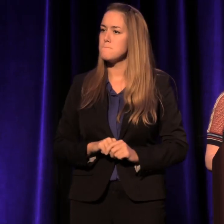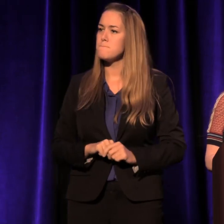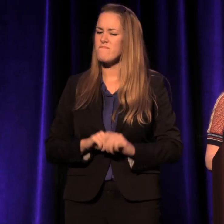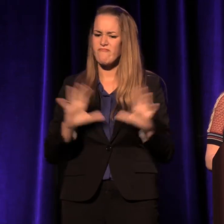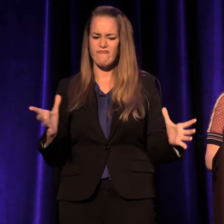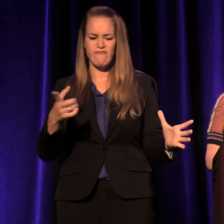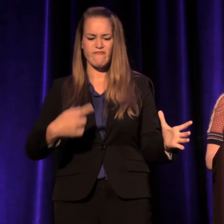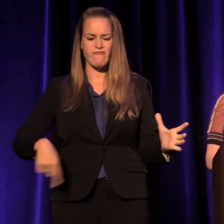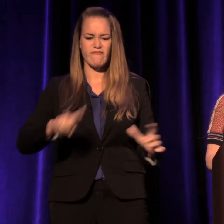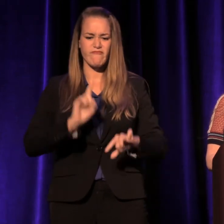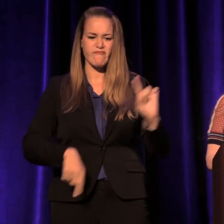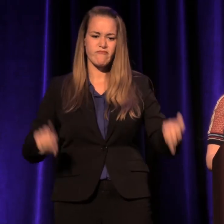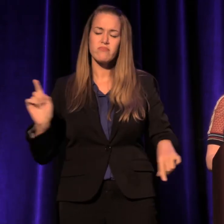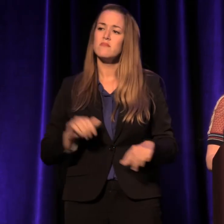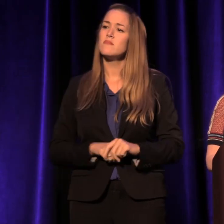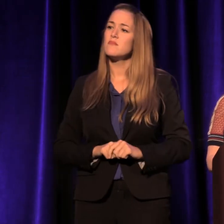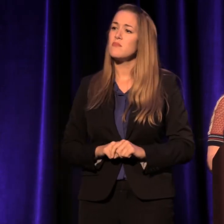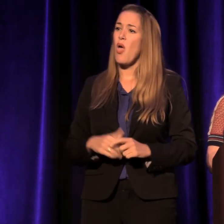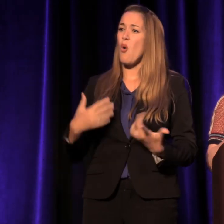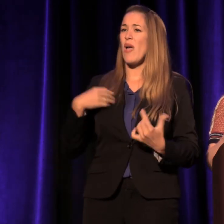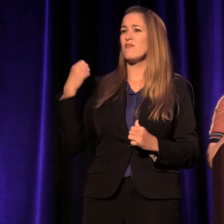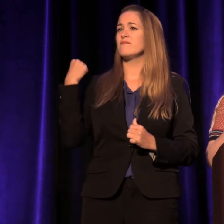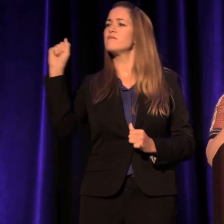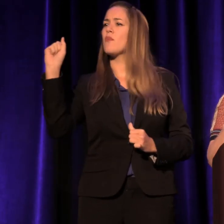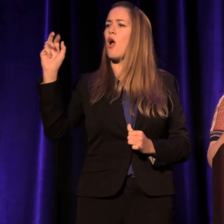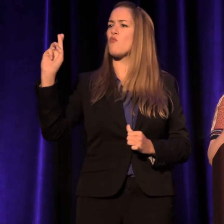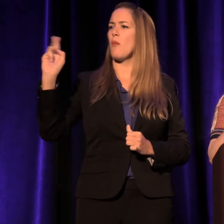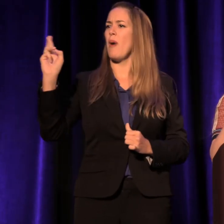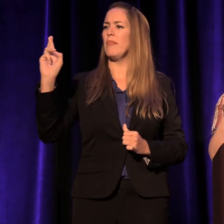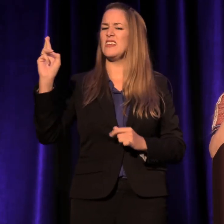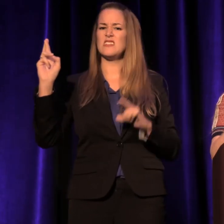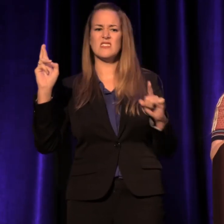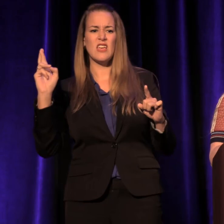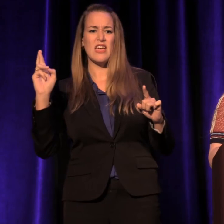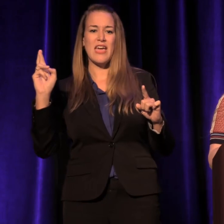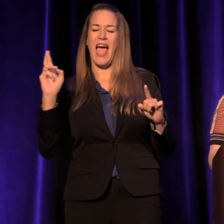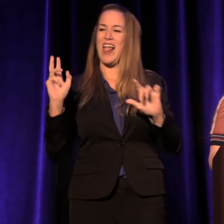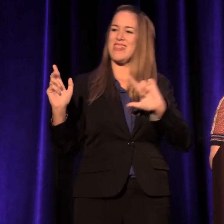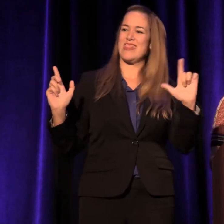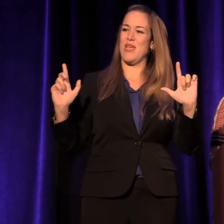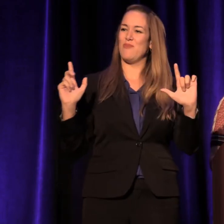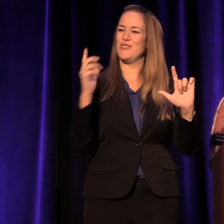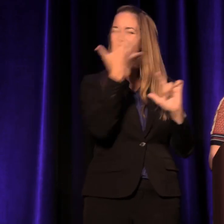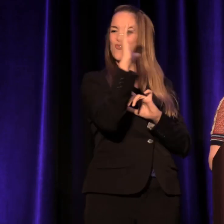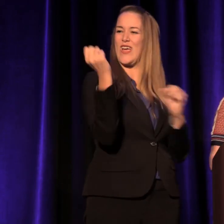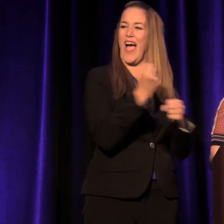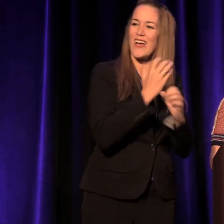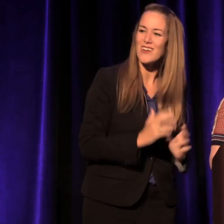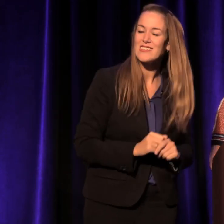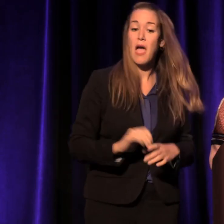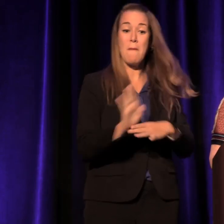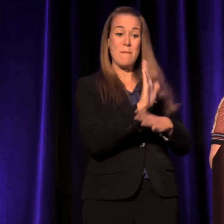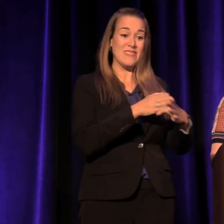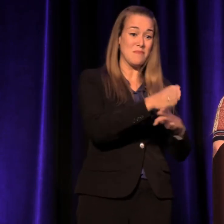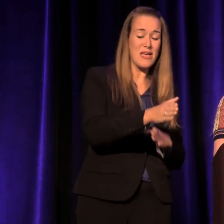There are outspoken Republicans sitting next to righteous tree huggers. Business majors next to potheads.